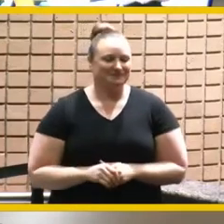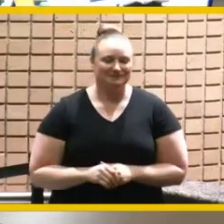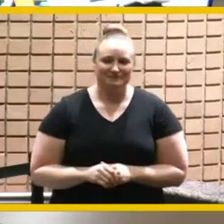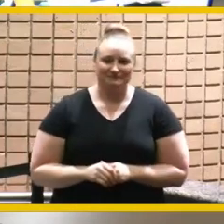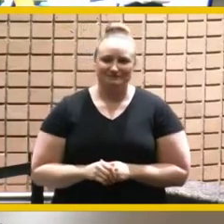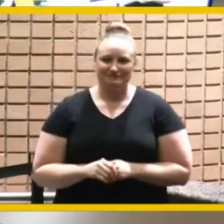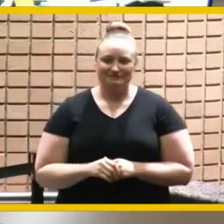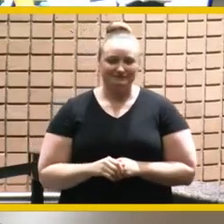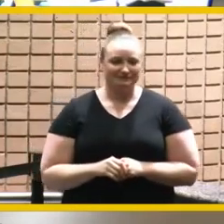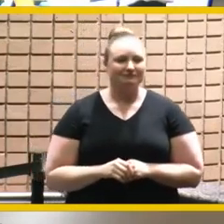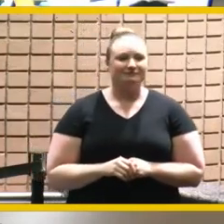thank you judy